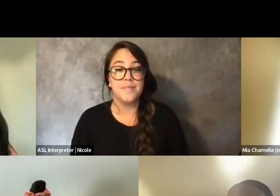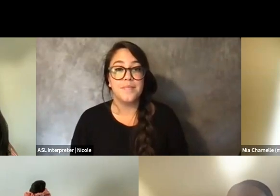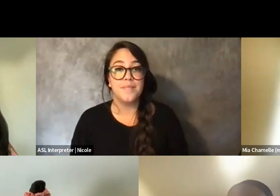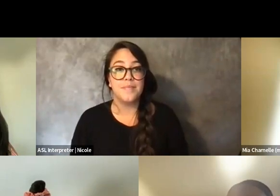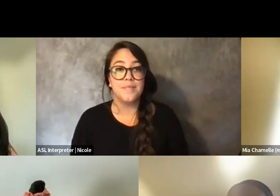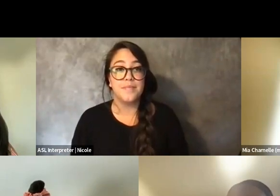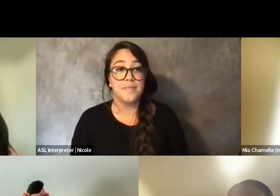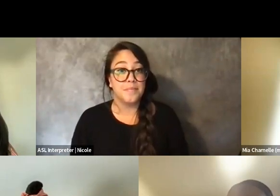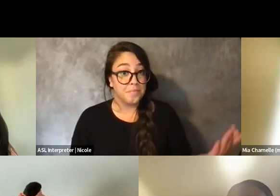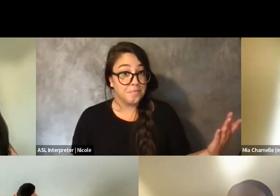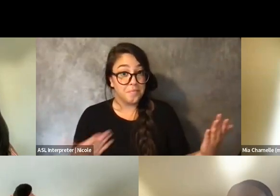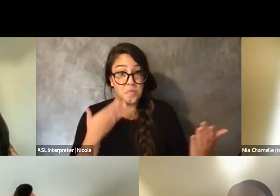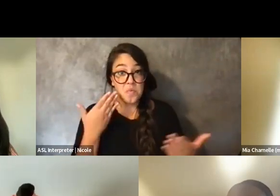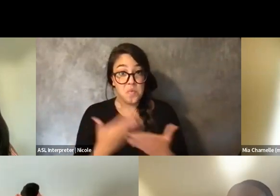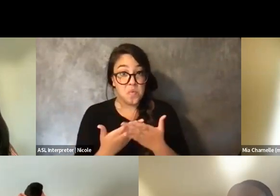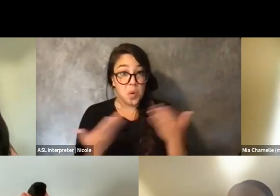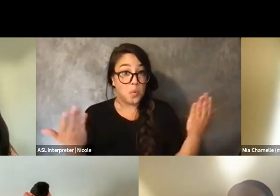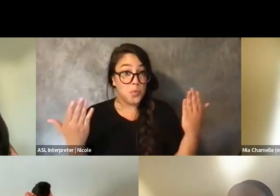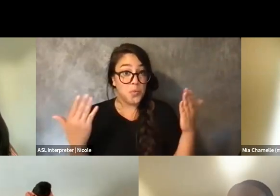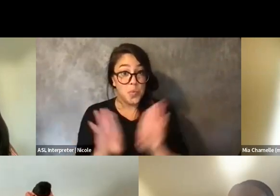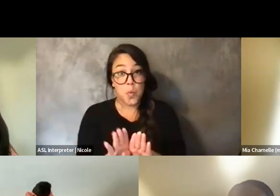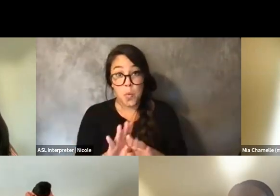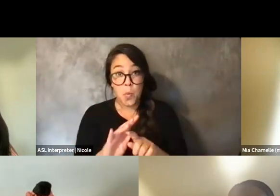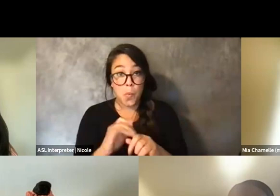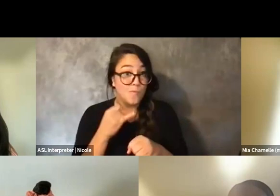OK. Are we good to move to closing statements?